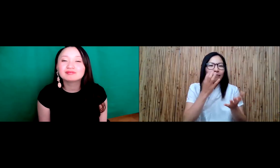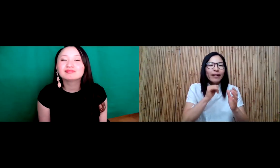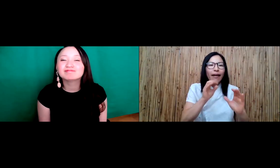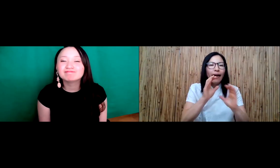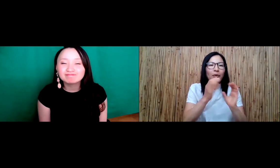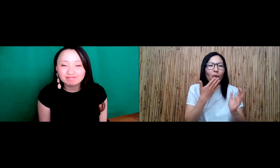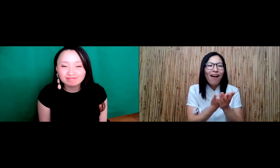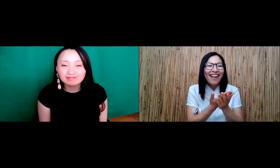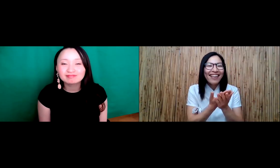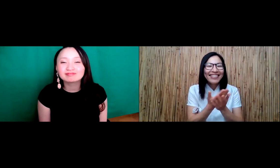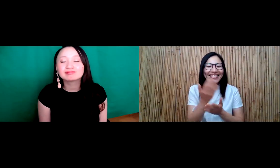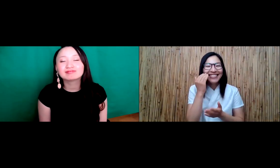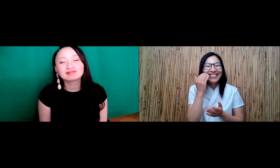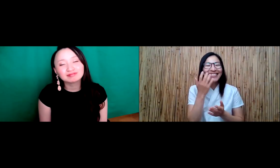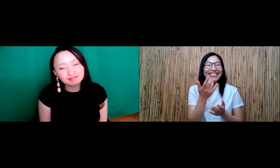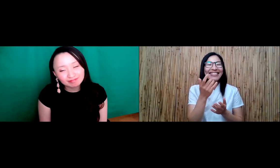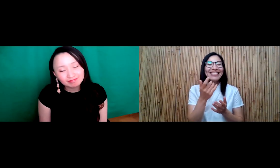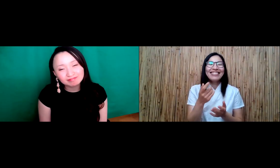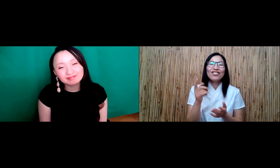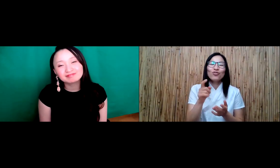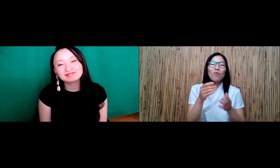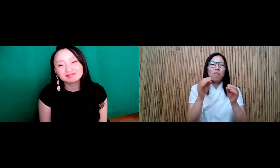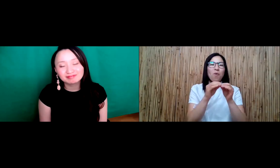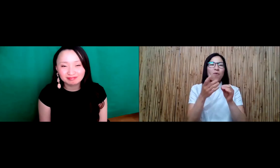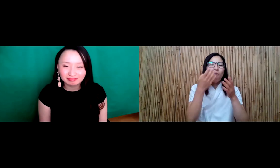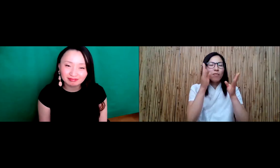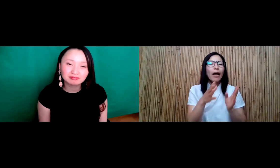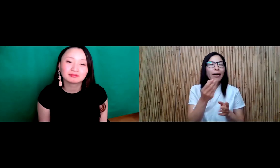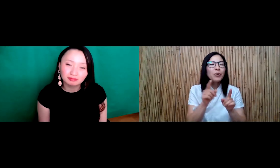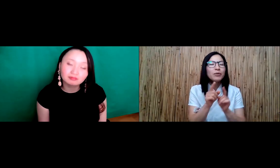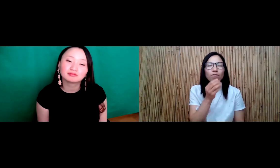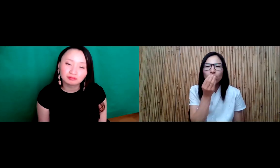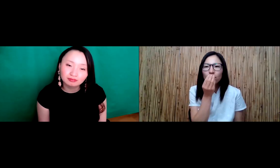to communicate. So, it was just, you know, lack of communication